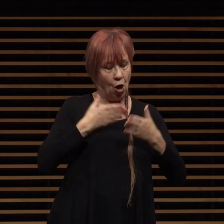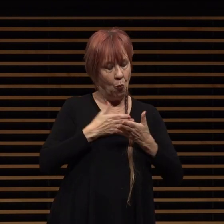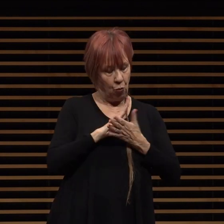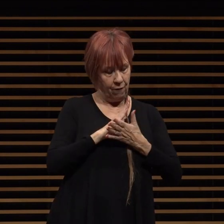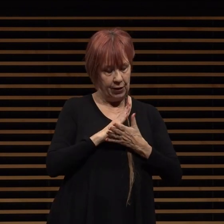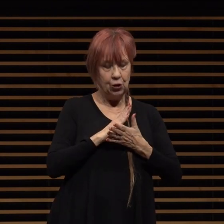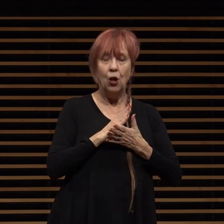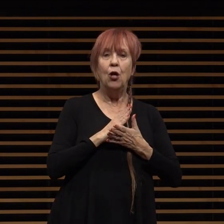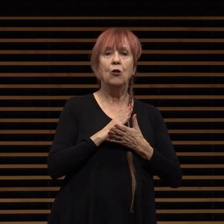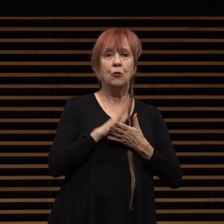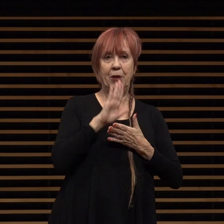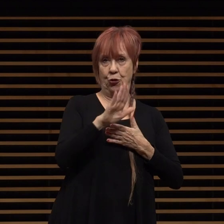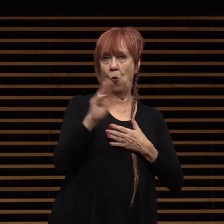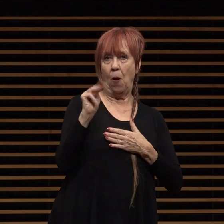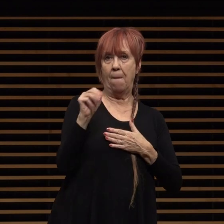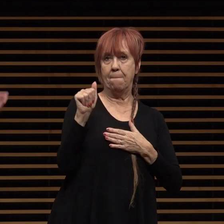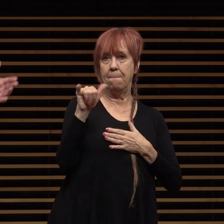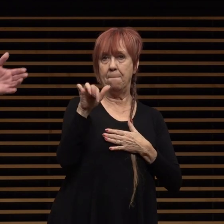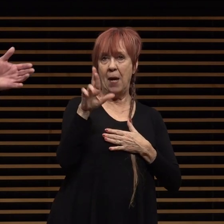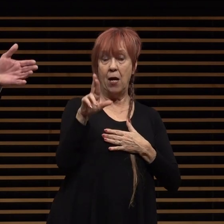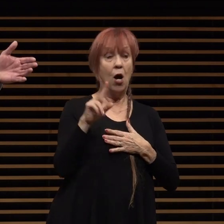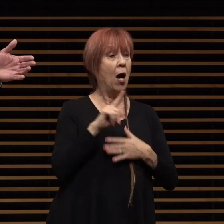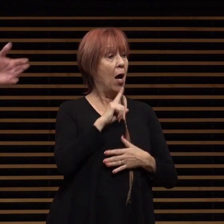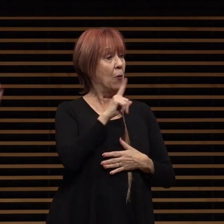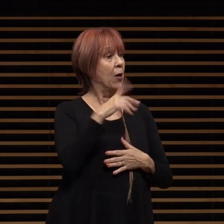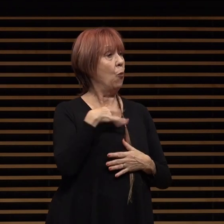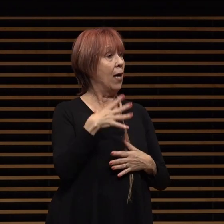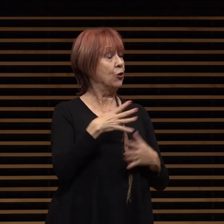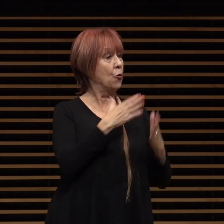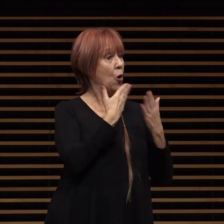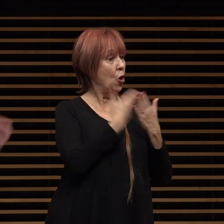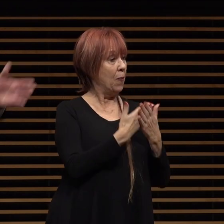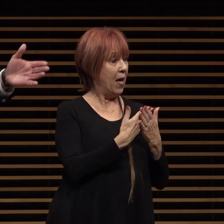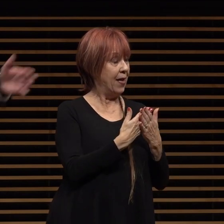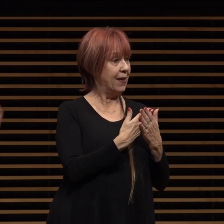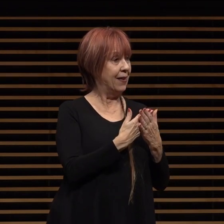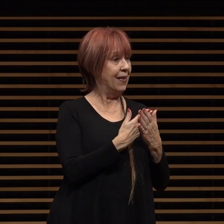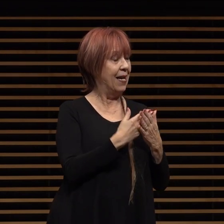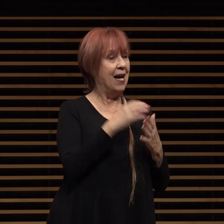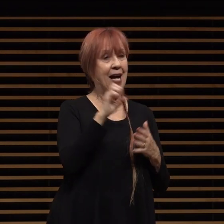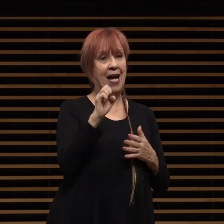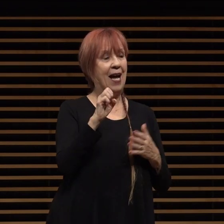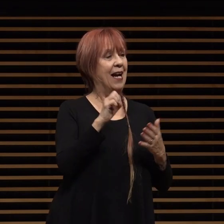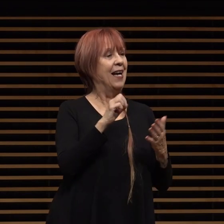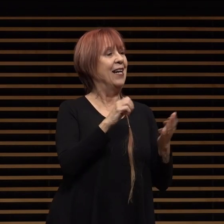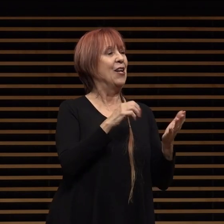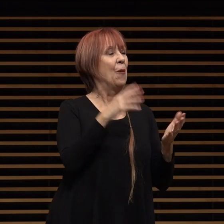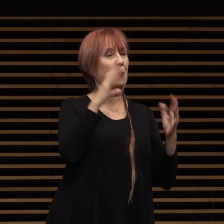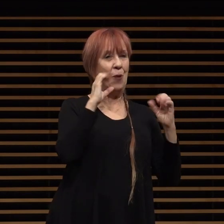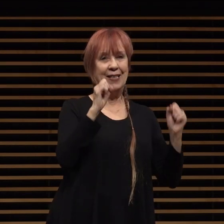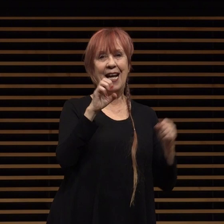particularly like to thank past president and andre honest and pasadena